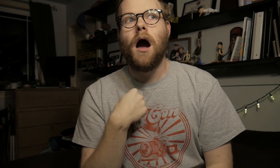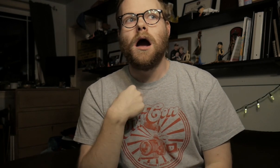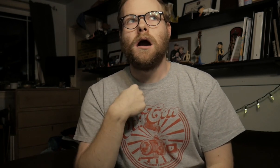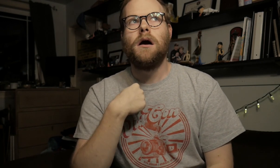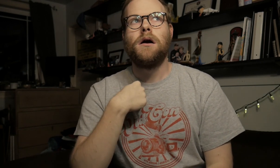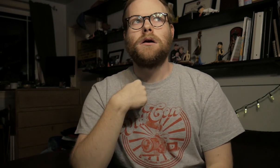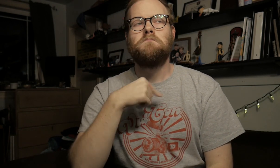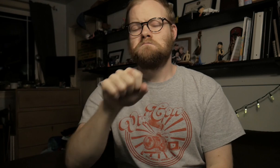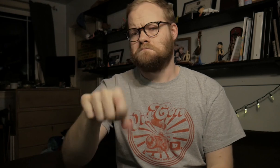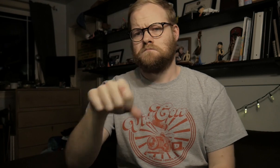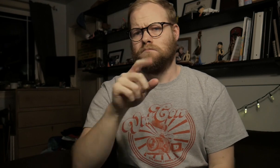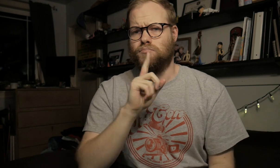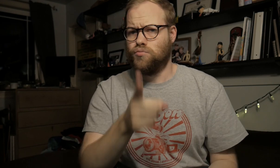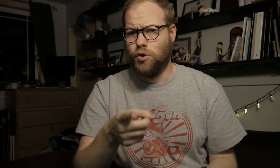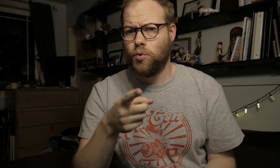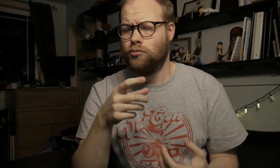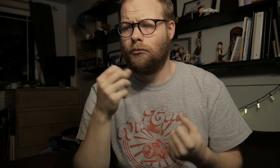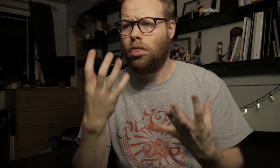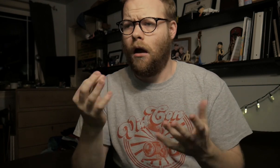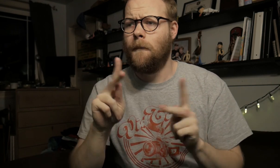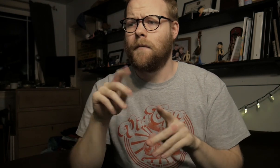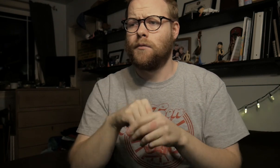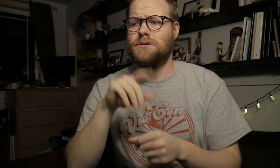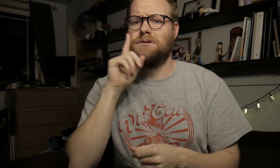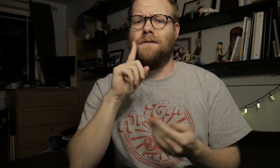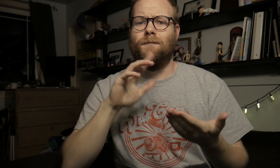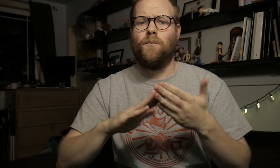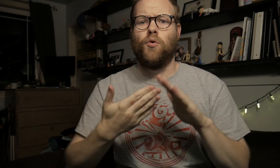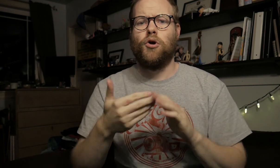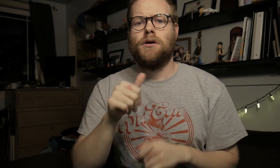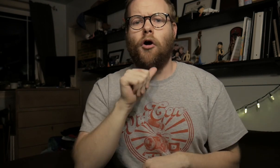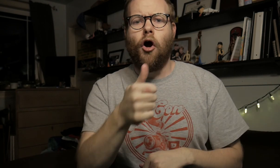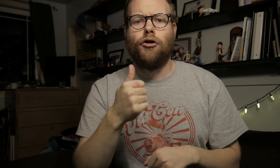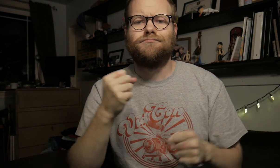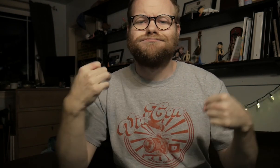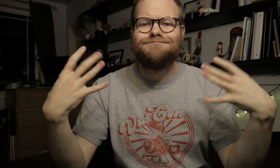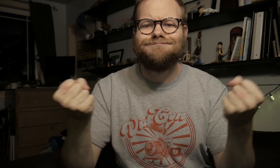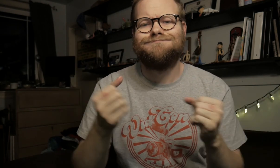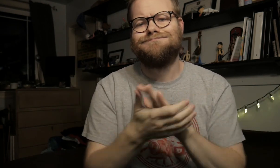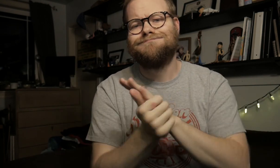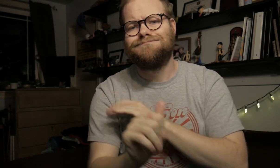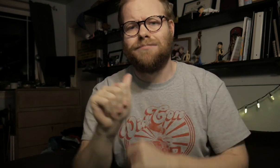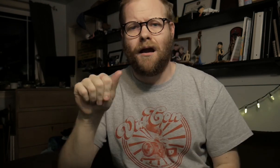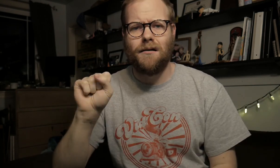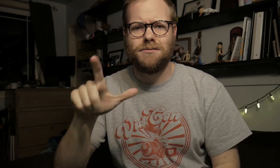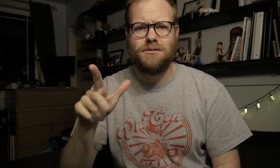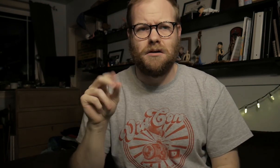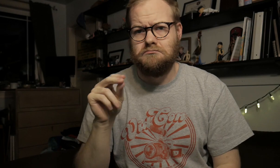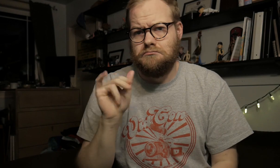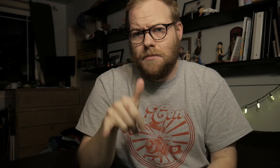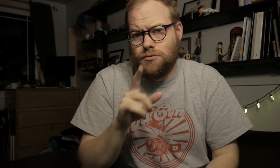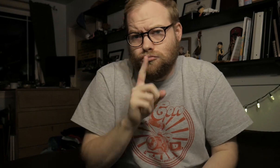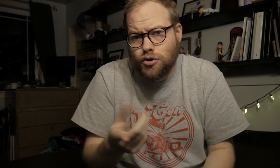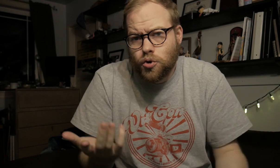I... Yeah, true, a lot of people in the deaf community aren't fluent in ASL. No, that's true.